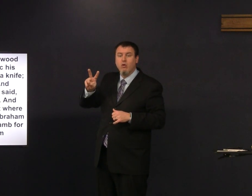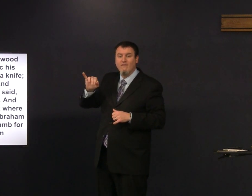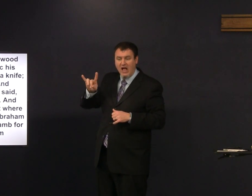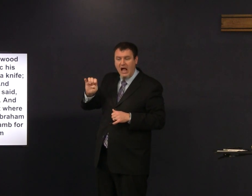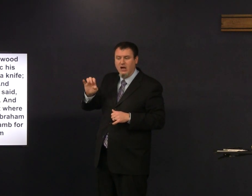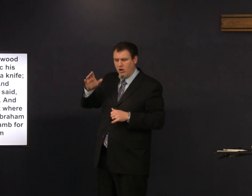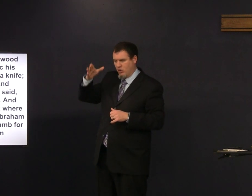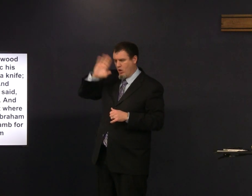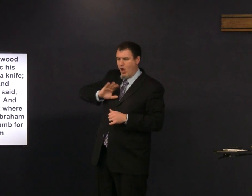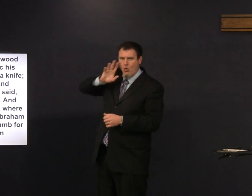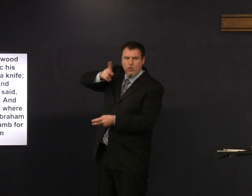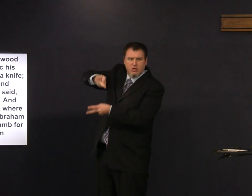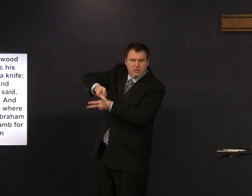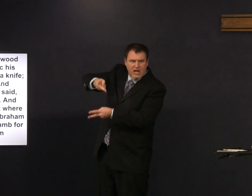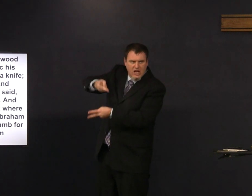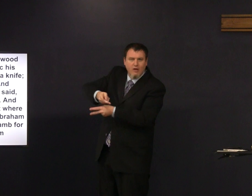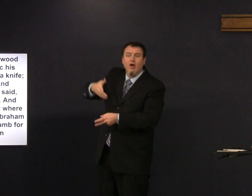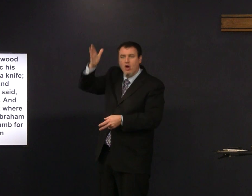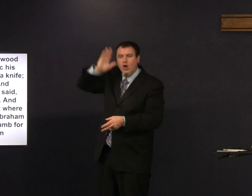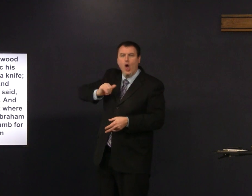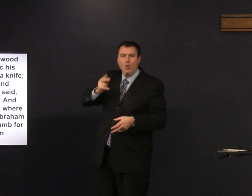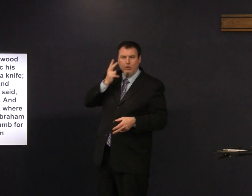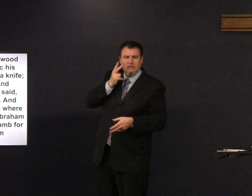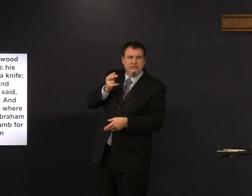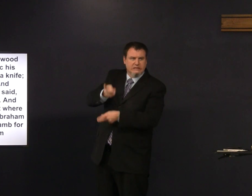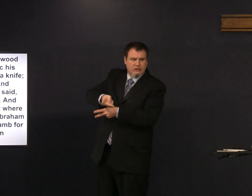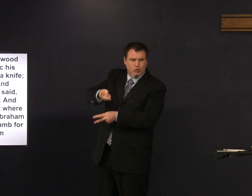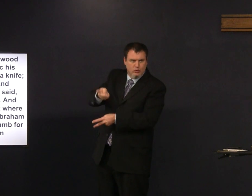will provide will take care of it